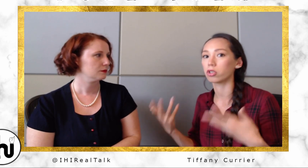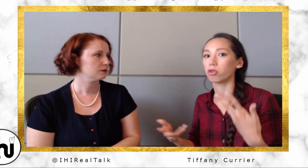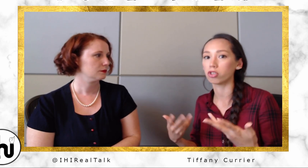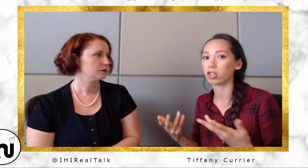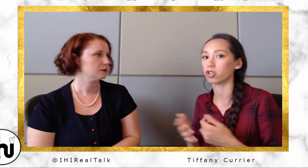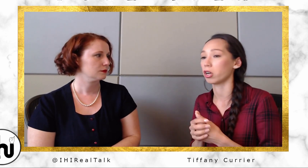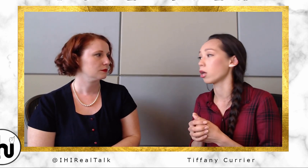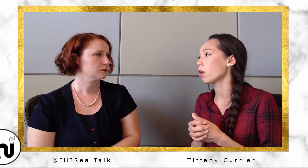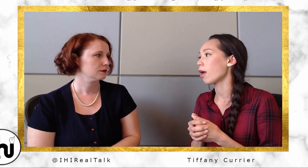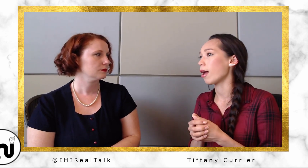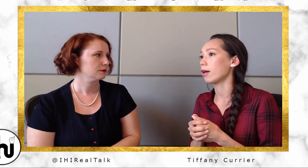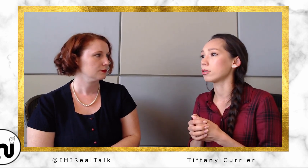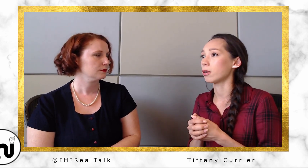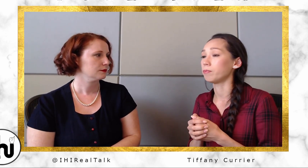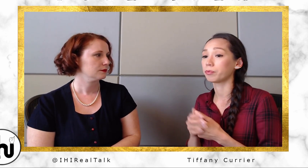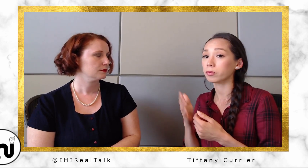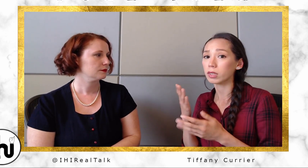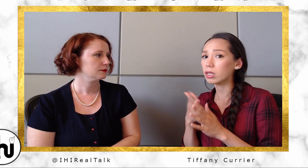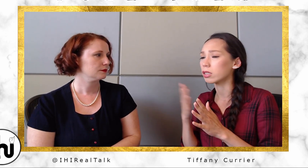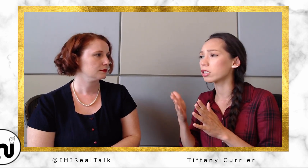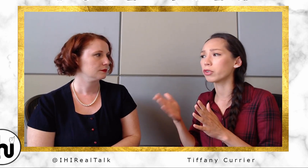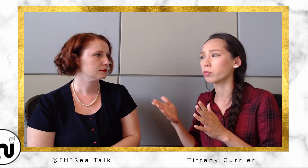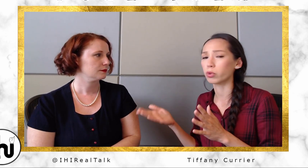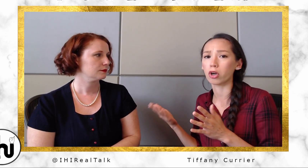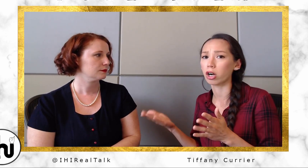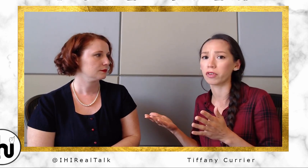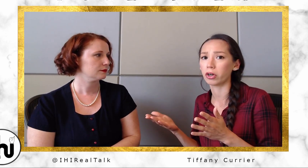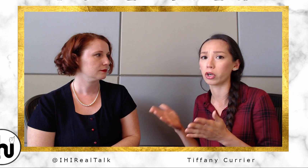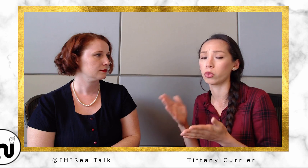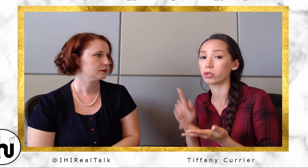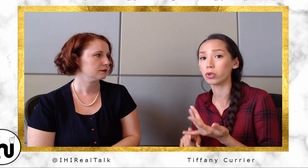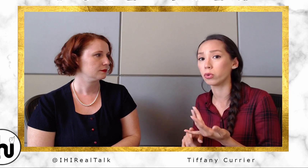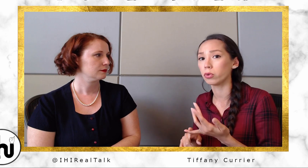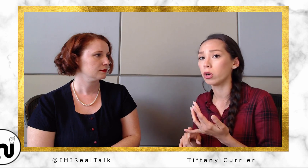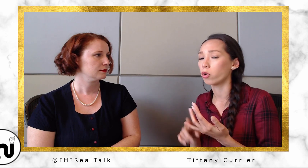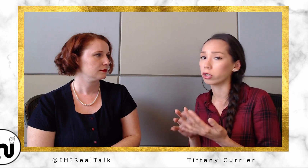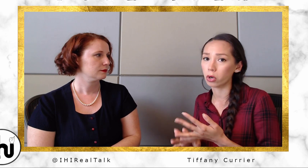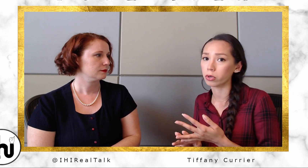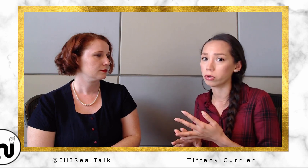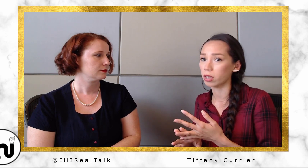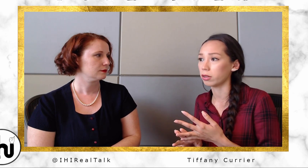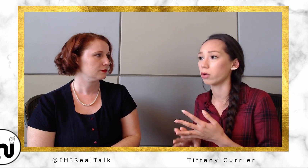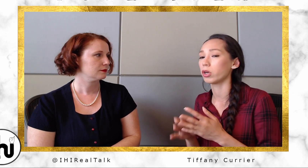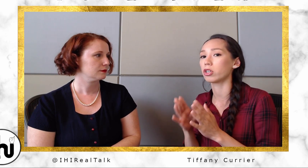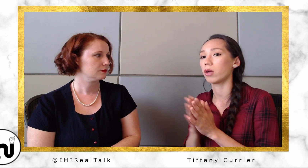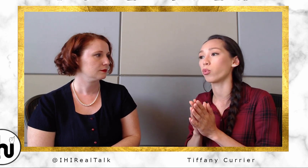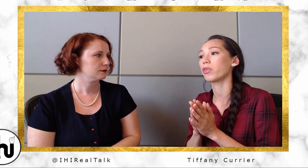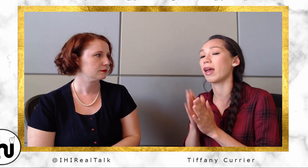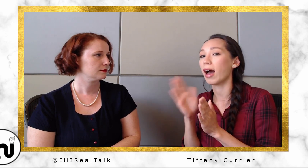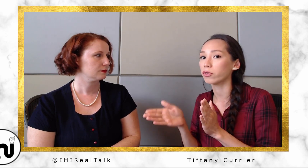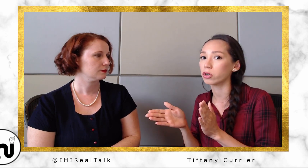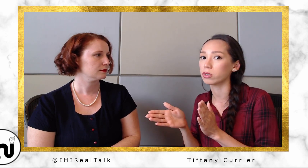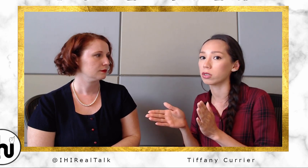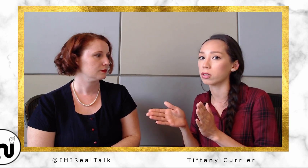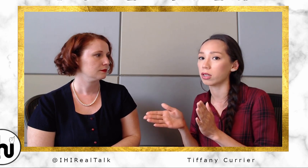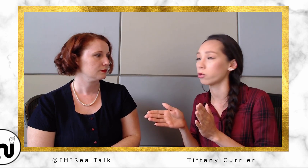know, gesturing. And the difference between hard-of-hearing, who do or don't use sign language, and when they have to use in a sign language interpreter,